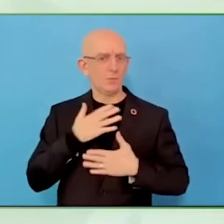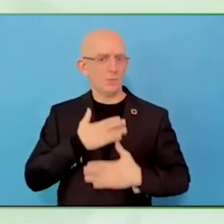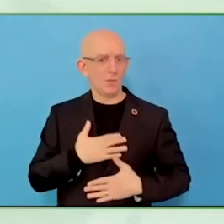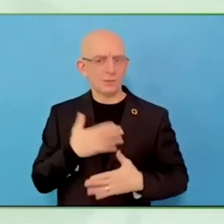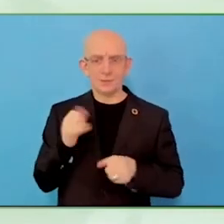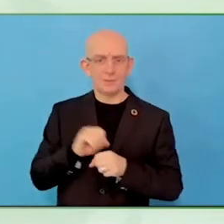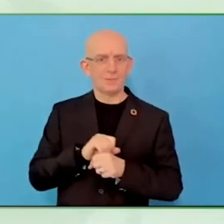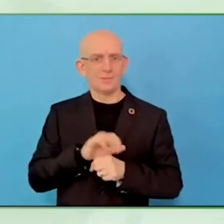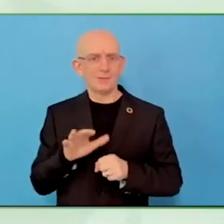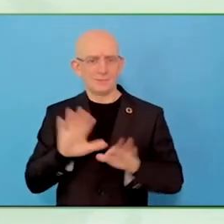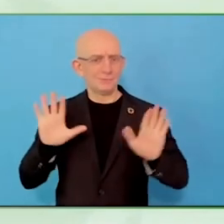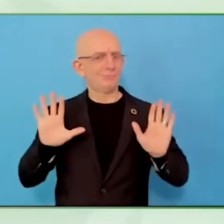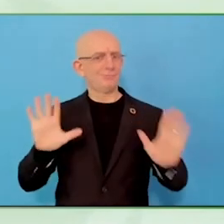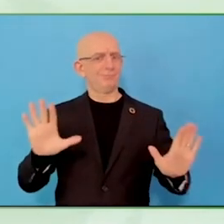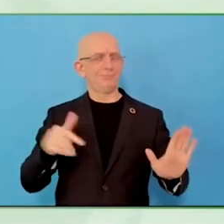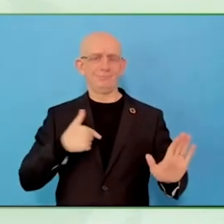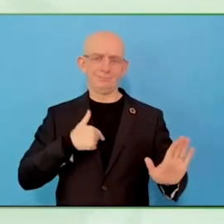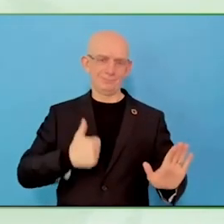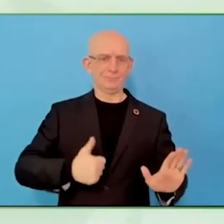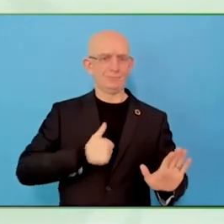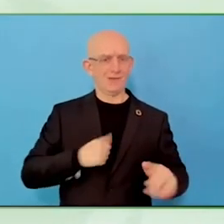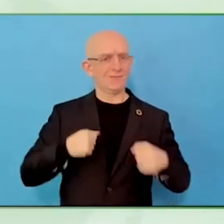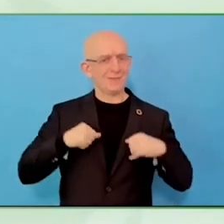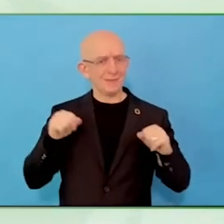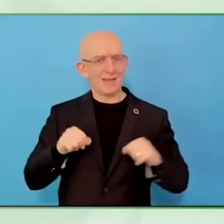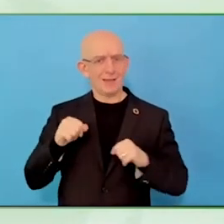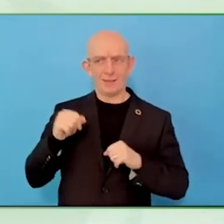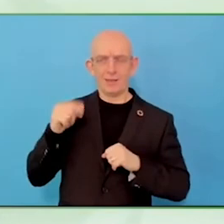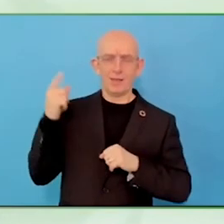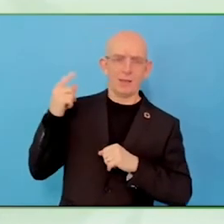I would imagine with entrepreneurs you probably have